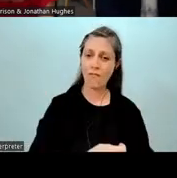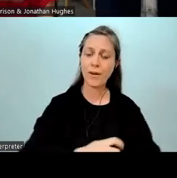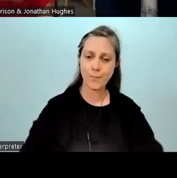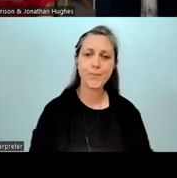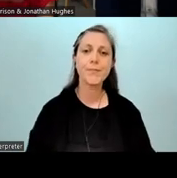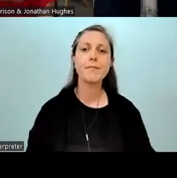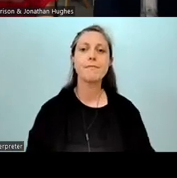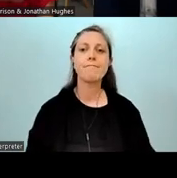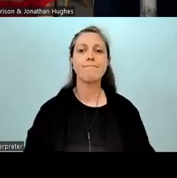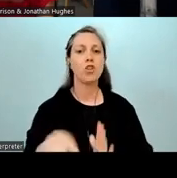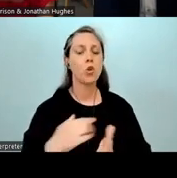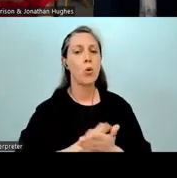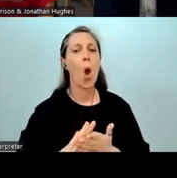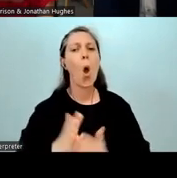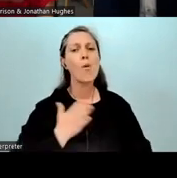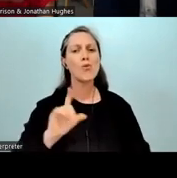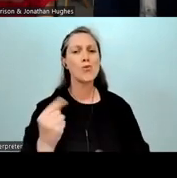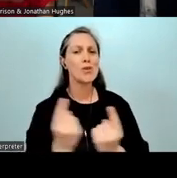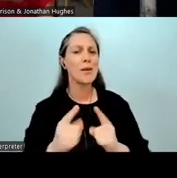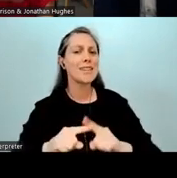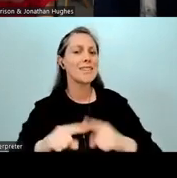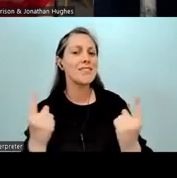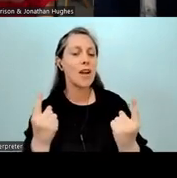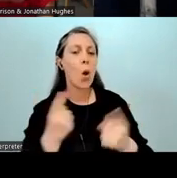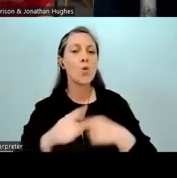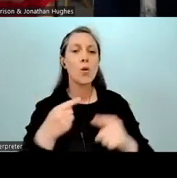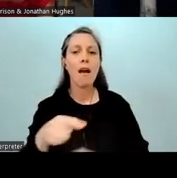We wanted to do something different. As I said, we talked about what we got from our whānau, and one of the things we were